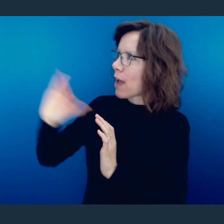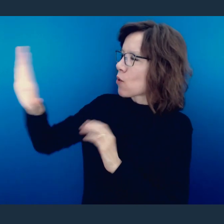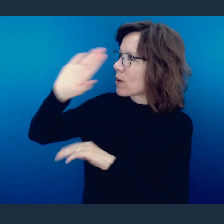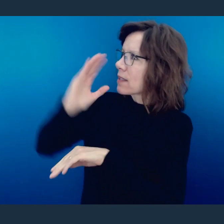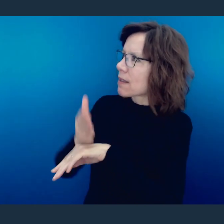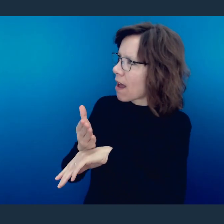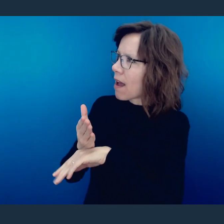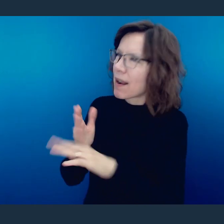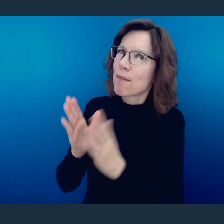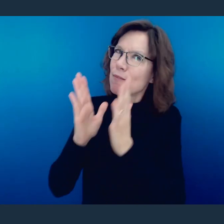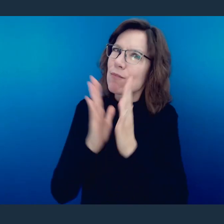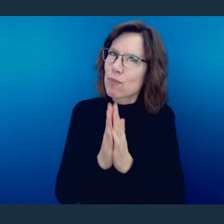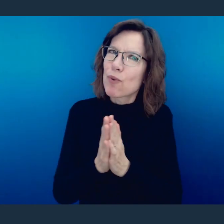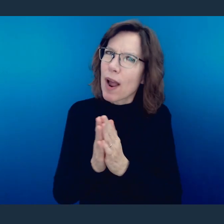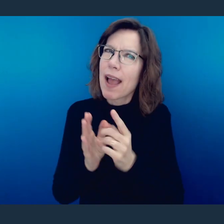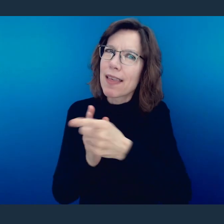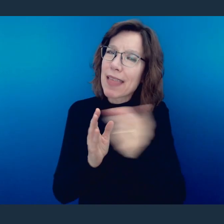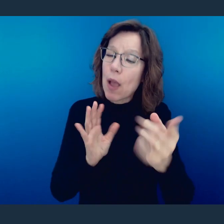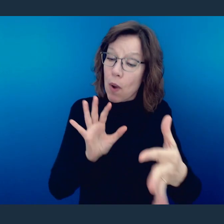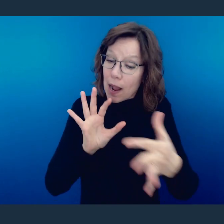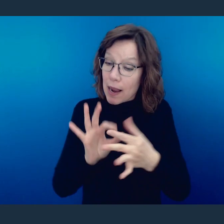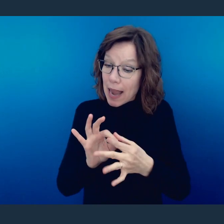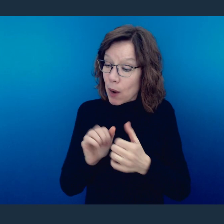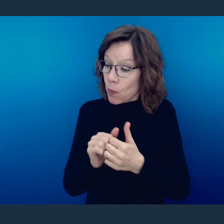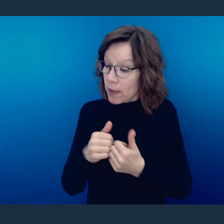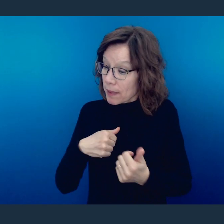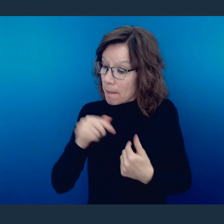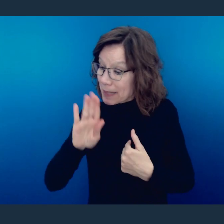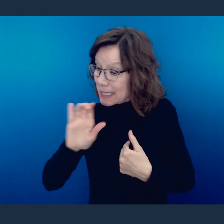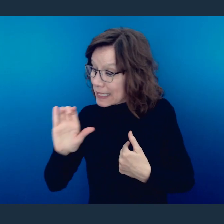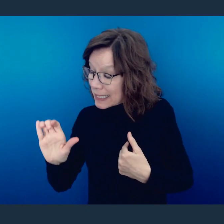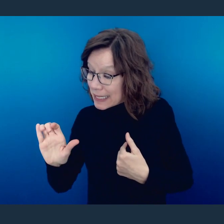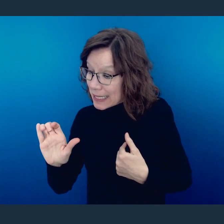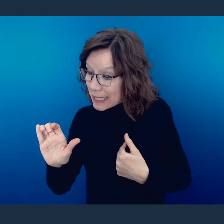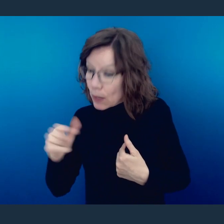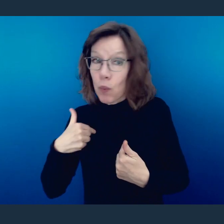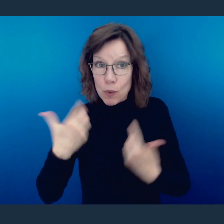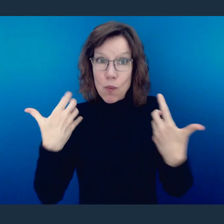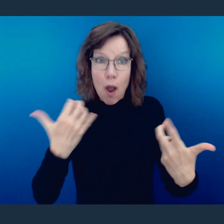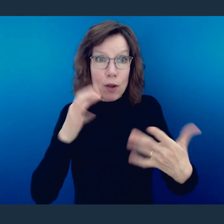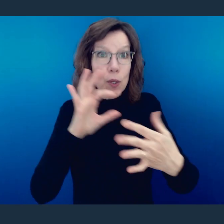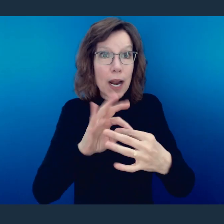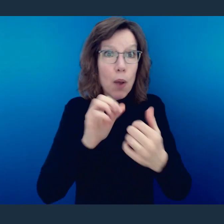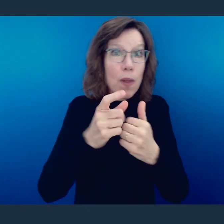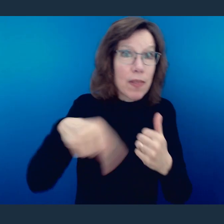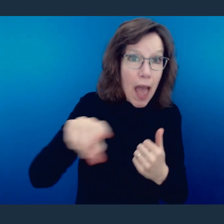of Your Son. I pray that they might either be connected to us as we desire to be connected